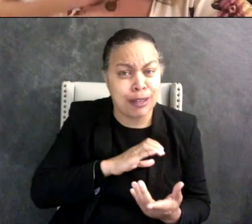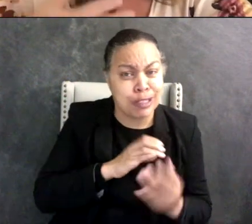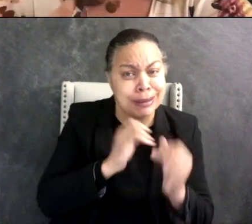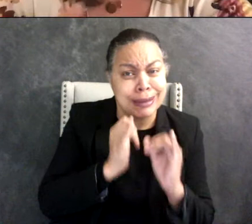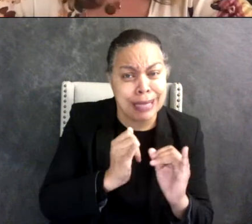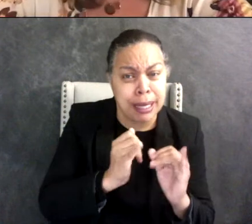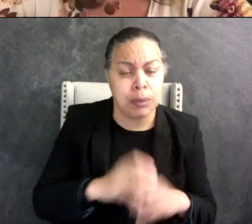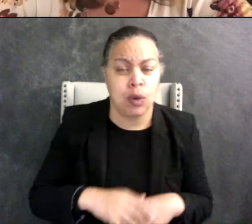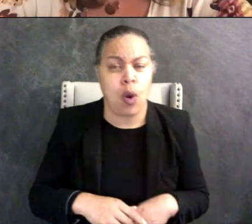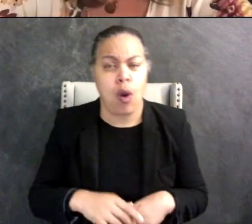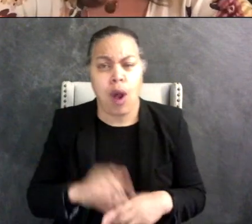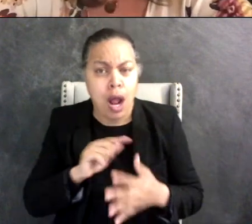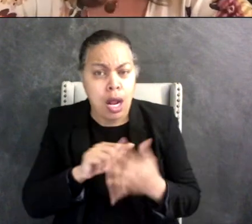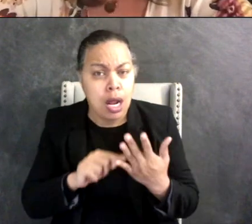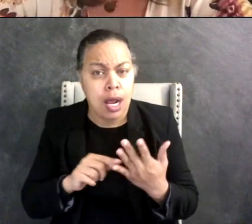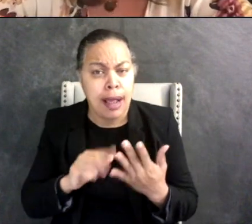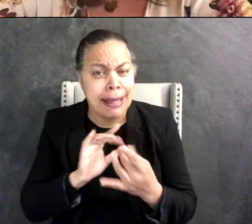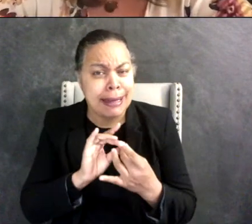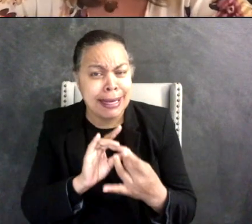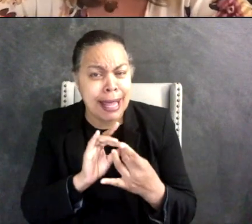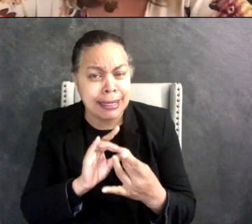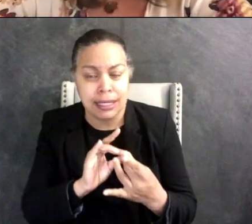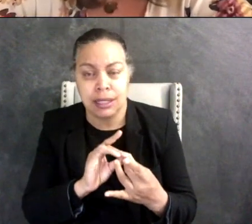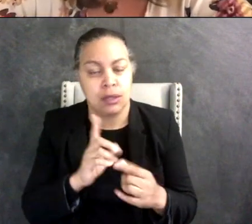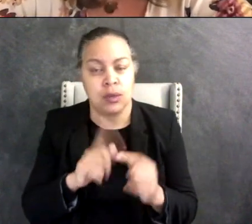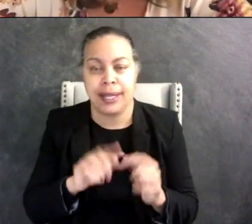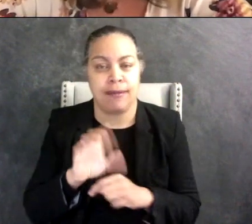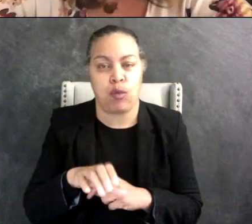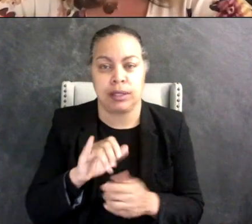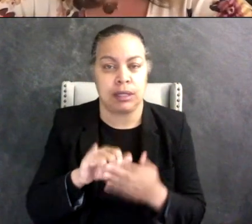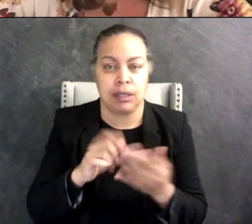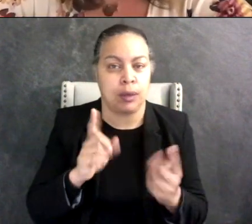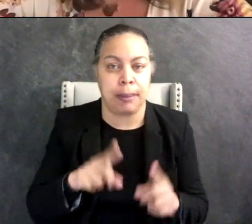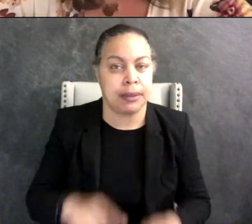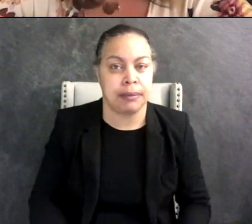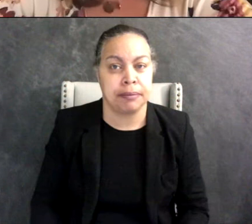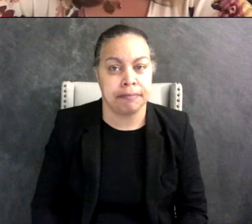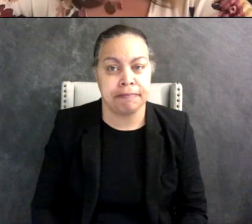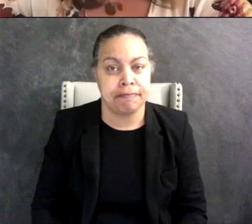connection over and so you can't really force something like that anyway